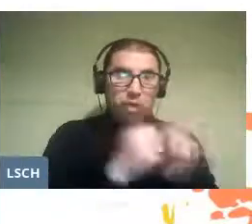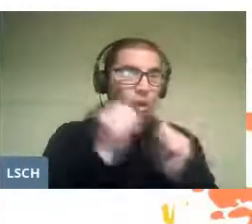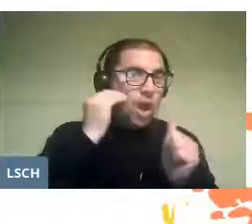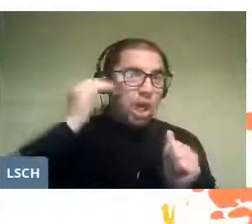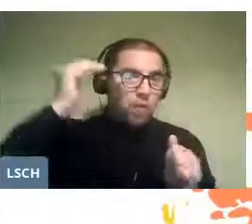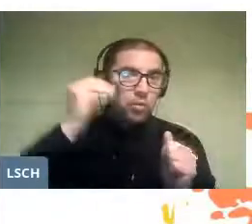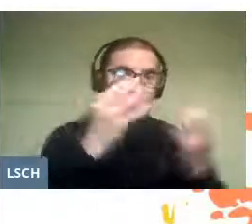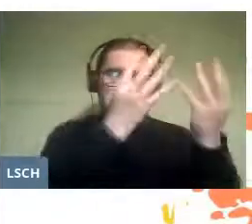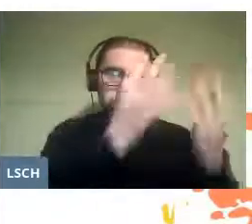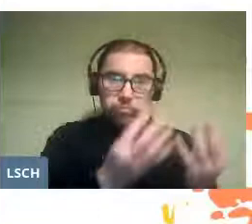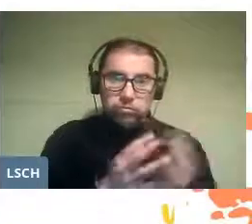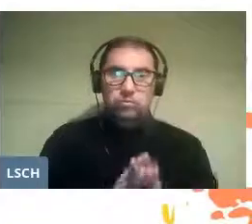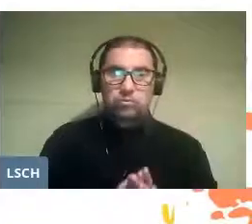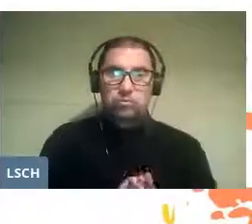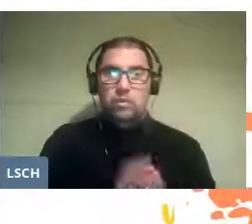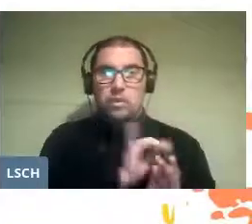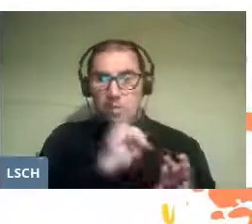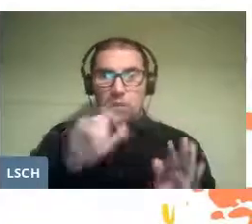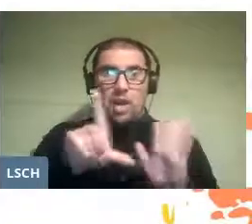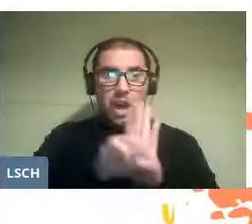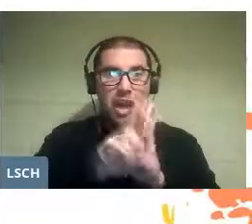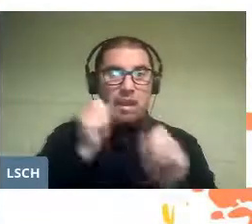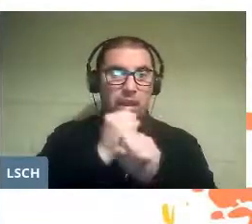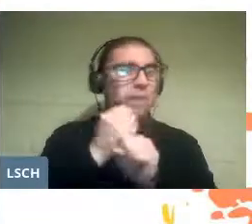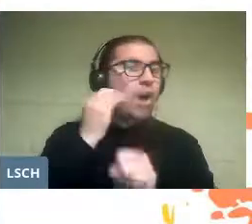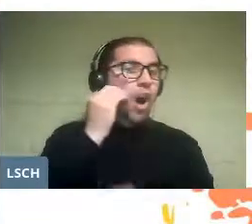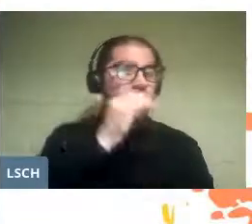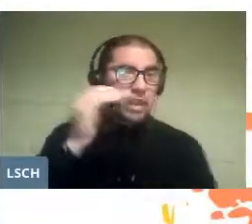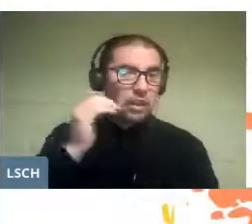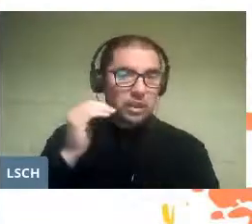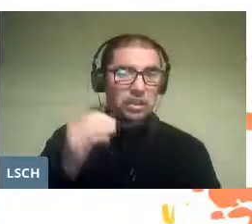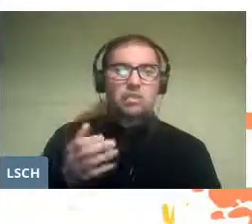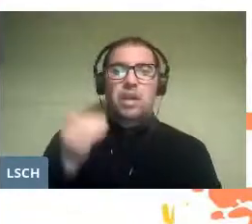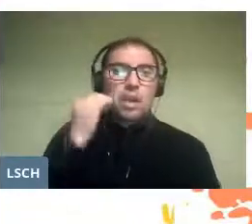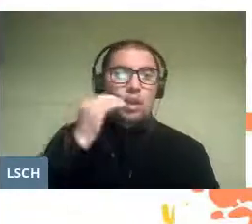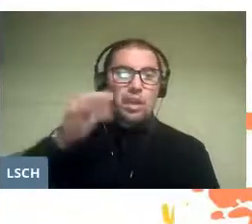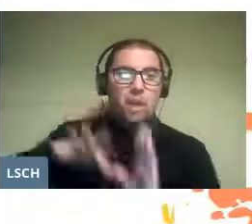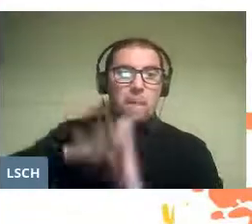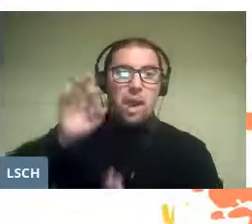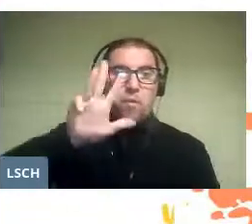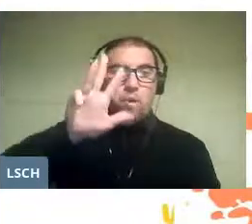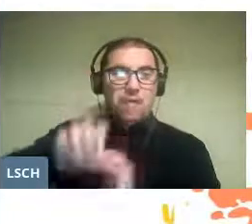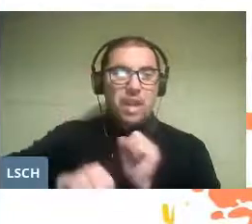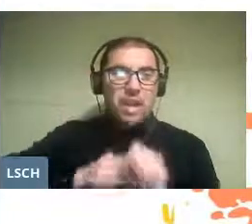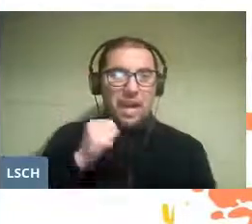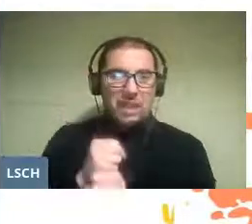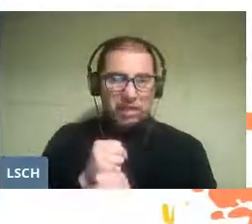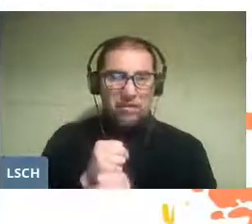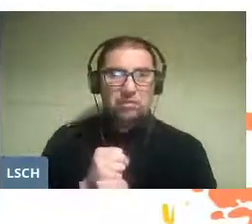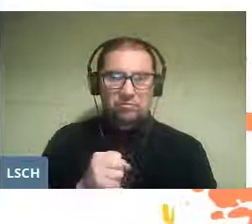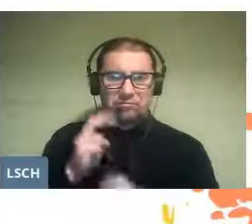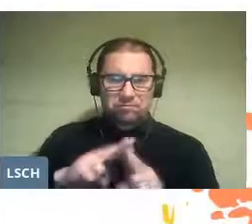The Child Labour act allowed children over the age of 9 to work